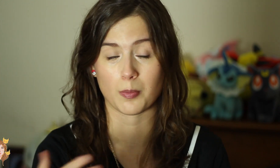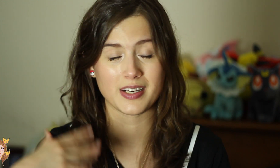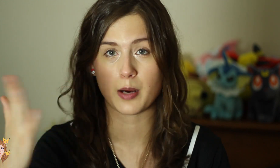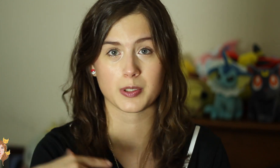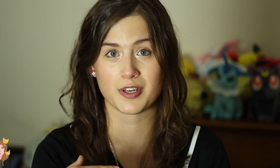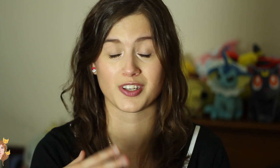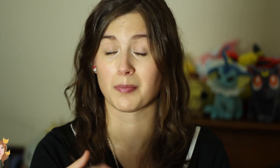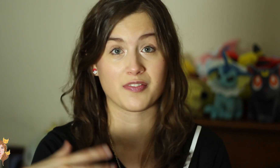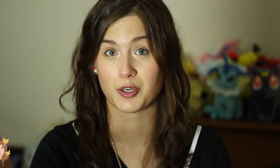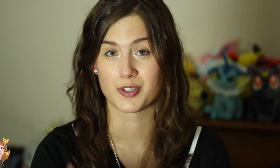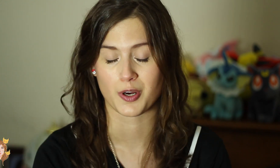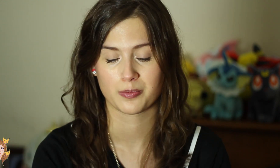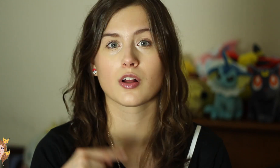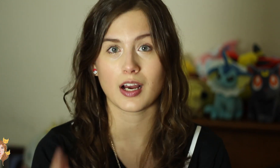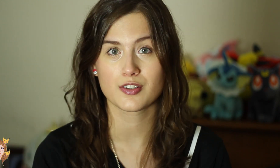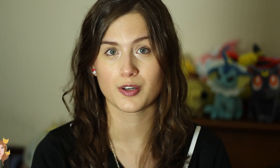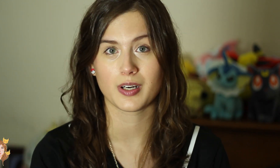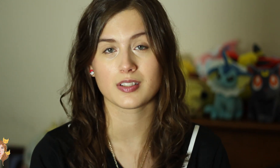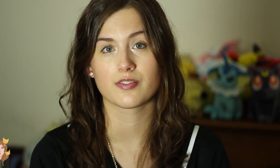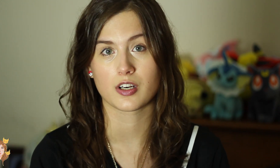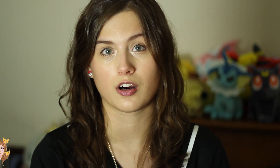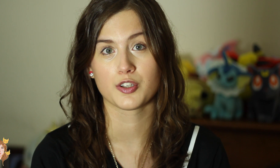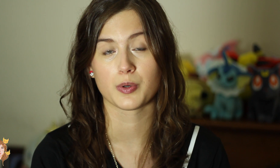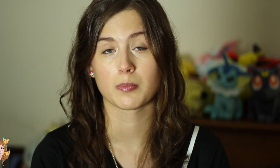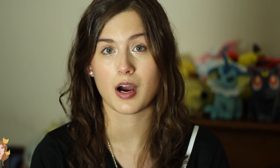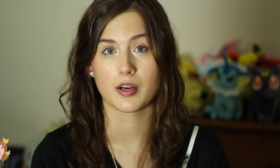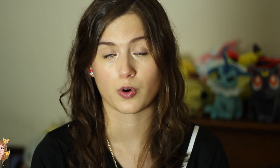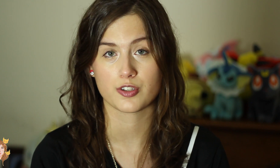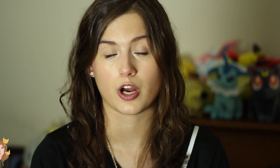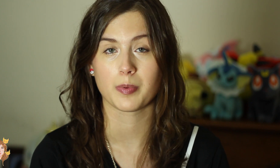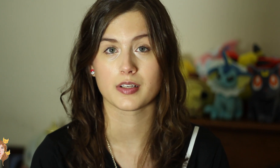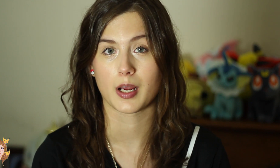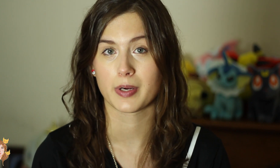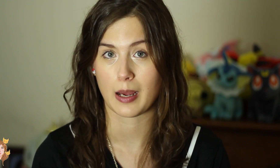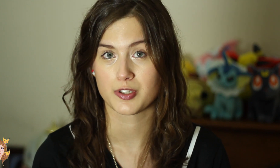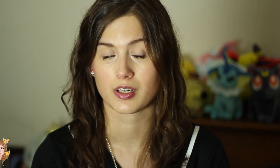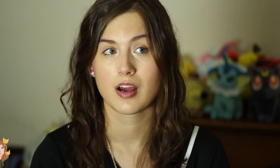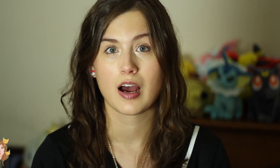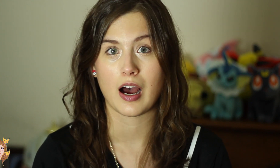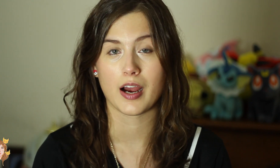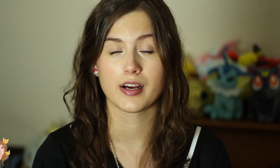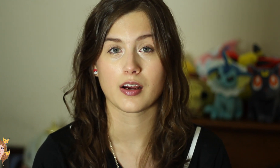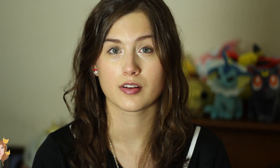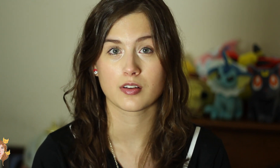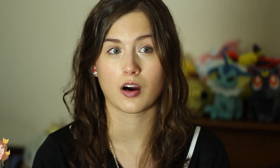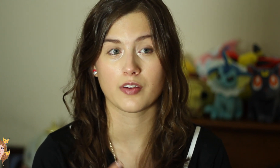Or my name was mentioned and my face was shown. So, last year when I was at VidCon doing my workshop, Lights, Camera, Caption!, I saw